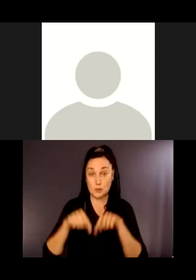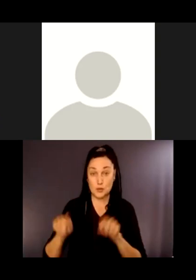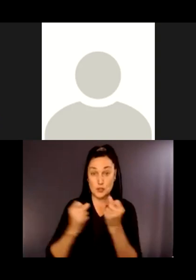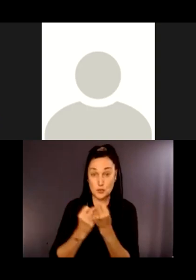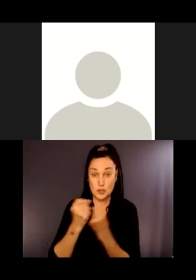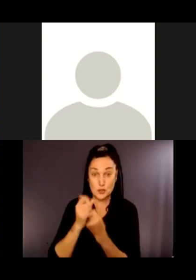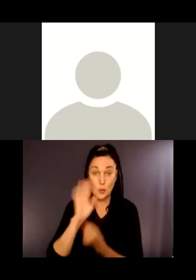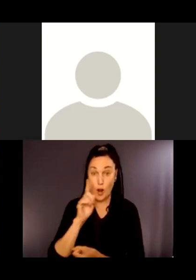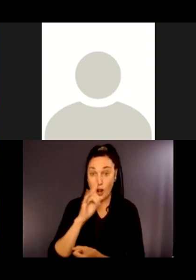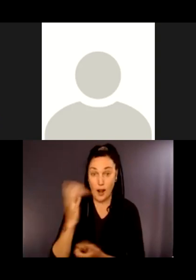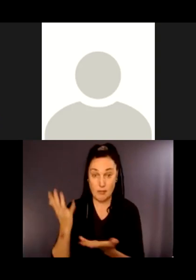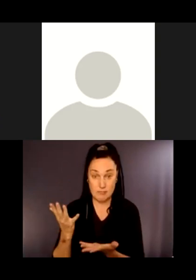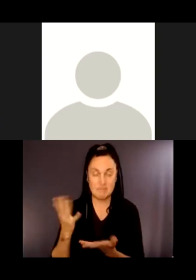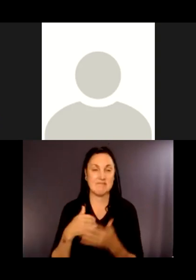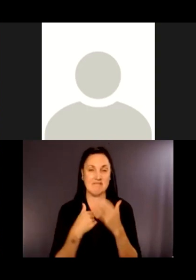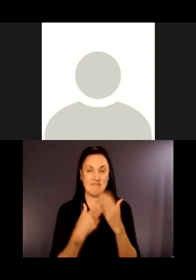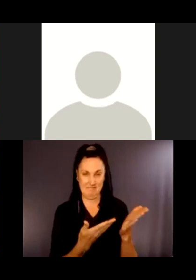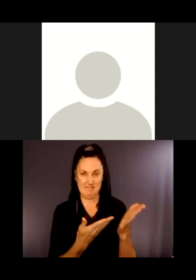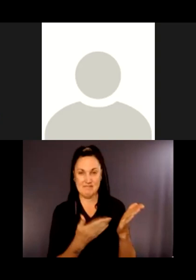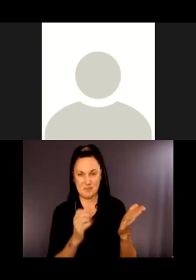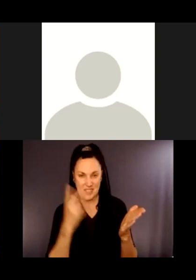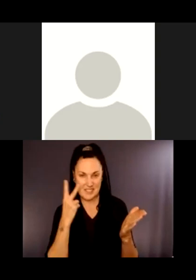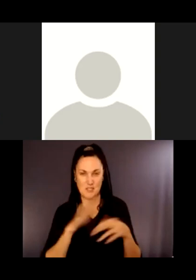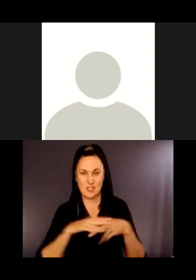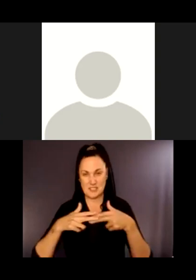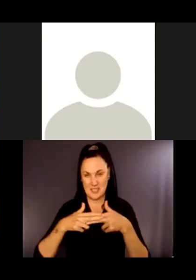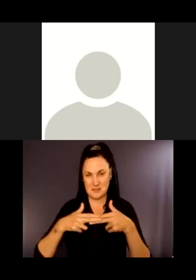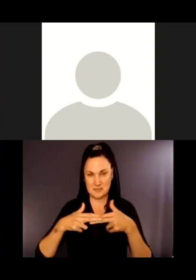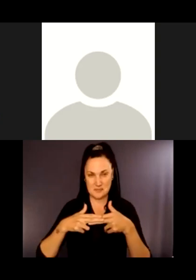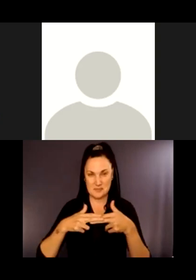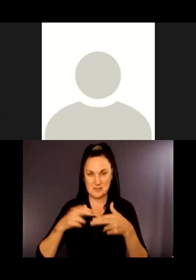So the image on this slide is as if you were a bird or a drone